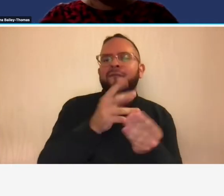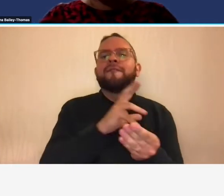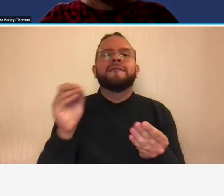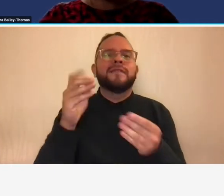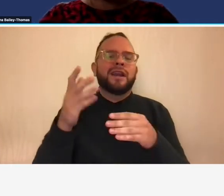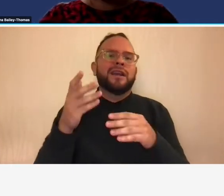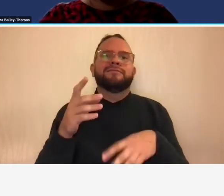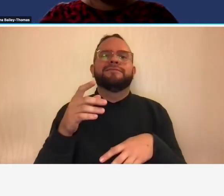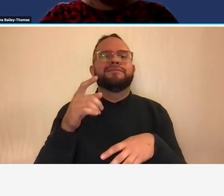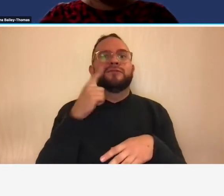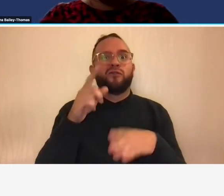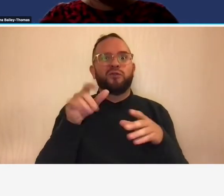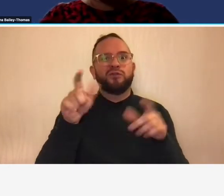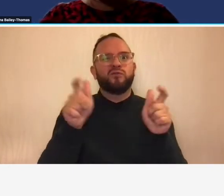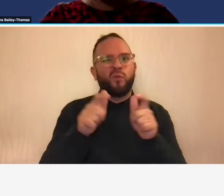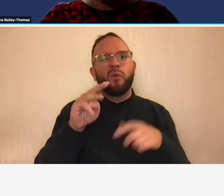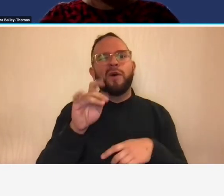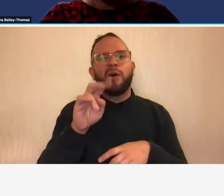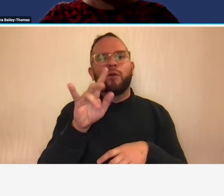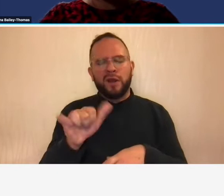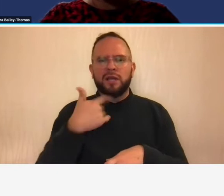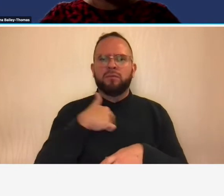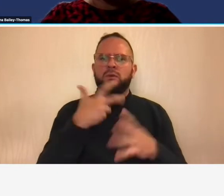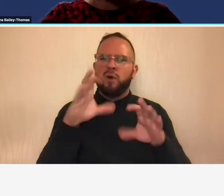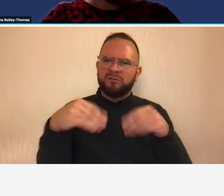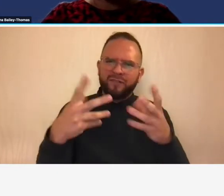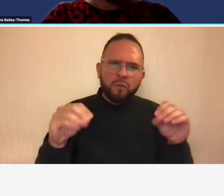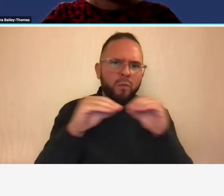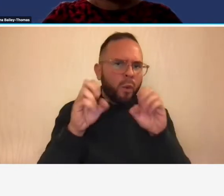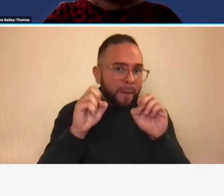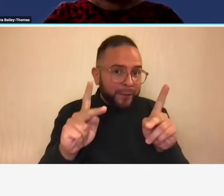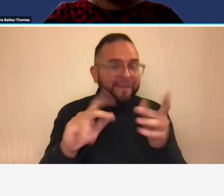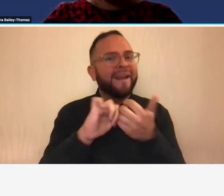and disadvantaged businesses one of those ways is by hosting events such as today's webinar